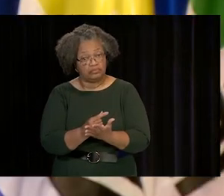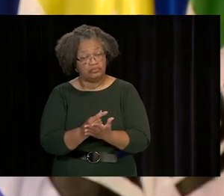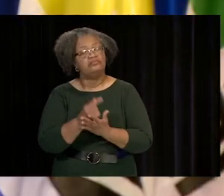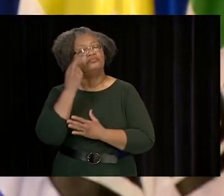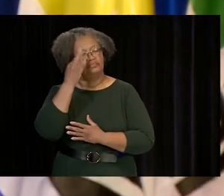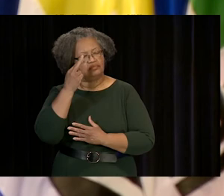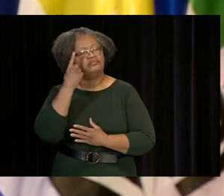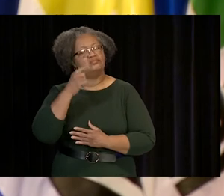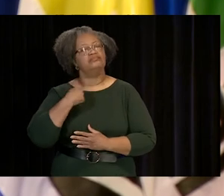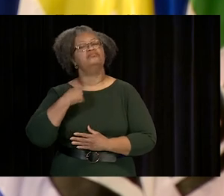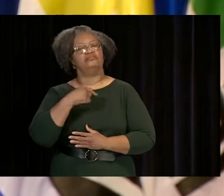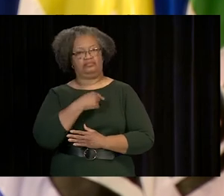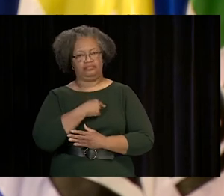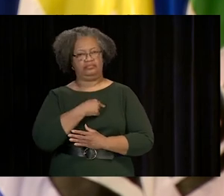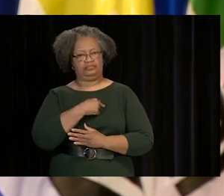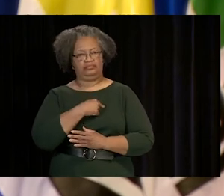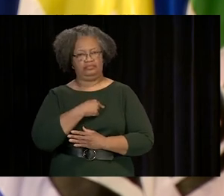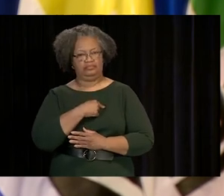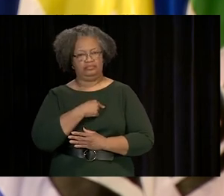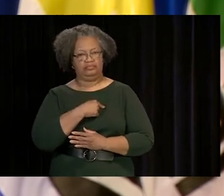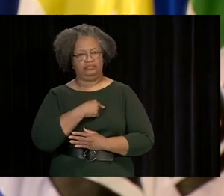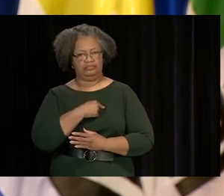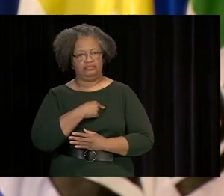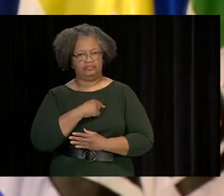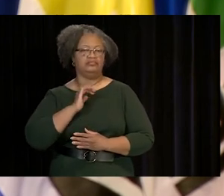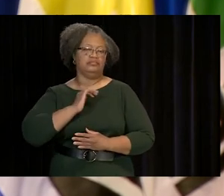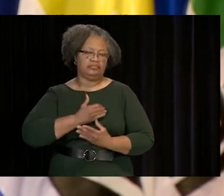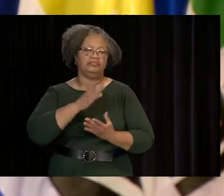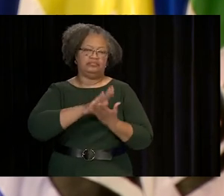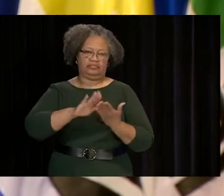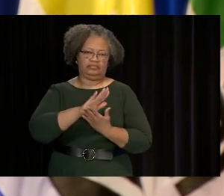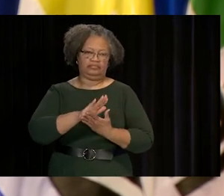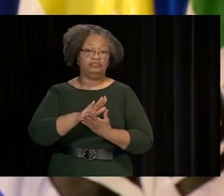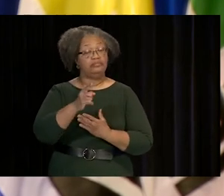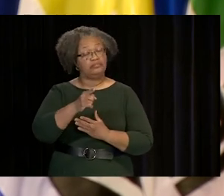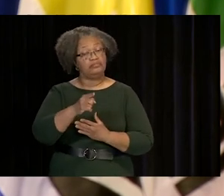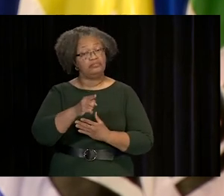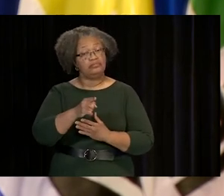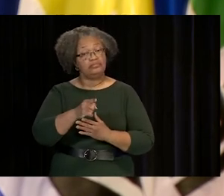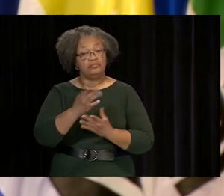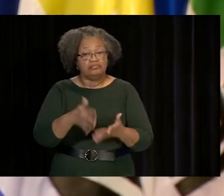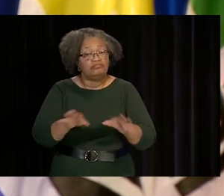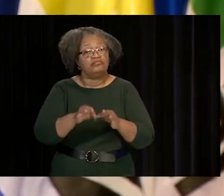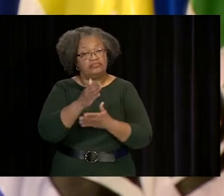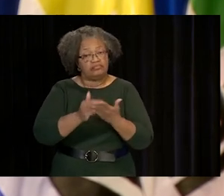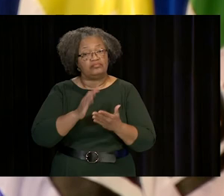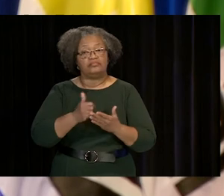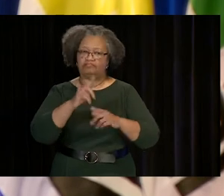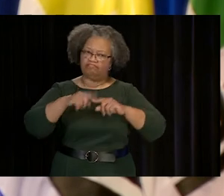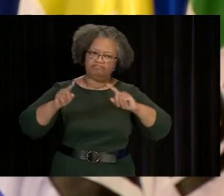YOU, OUR STUDENTS, NOW GRADUATES, ARE THE REASON FOR OUR EXISTENCE AND AN INTEGRAL PART